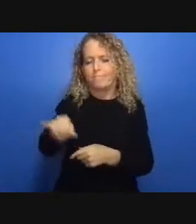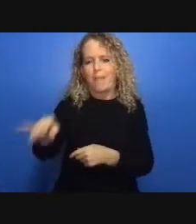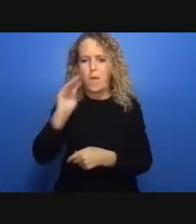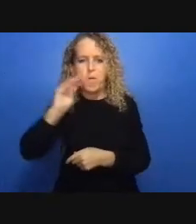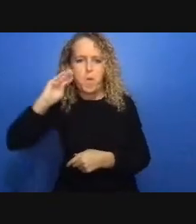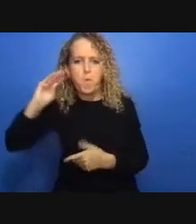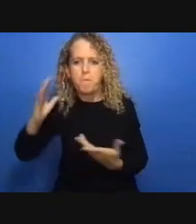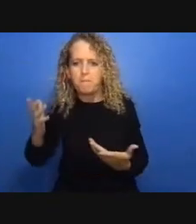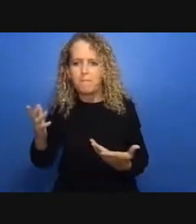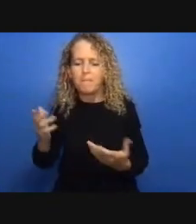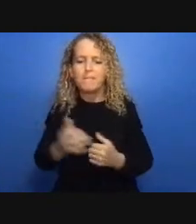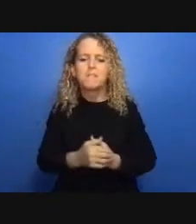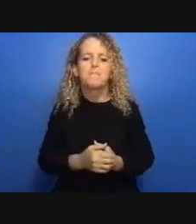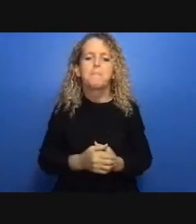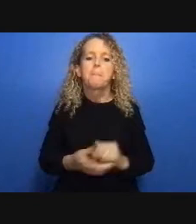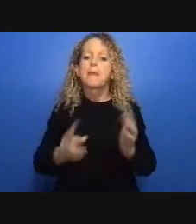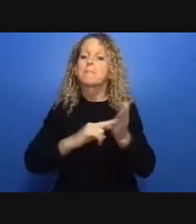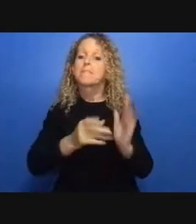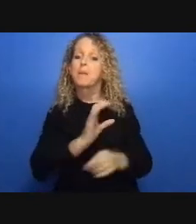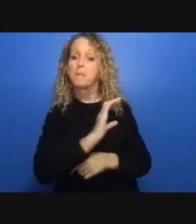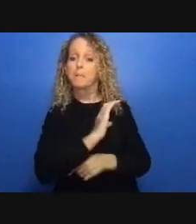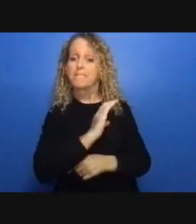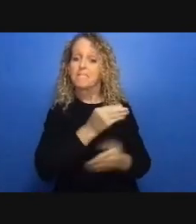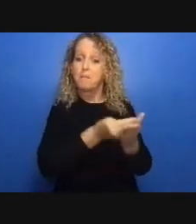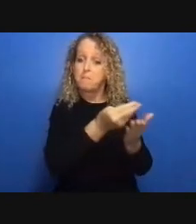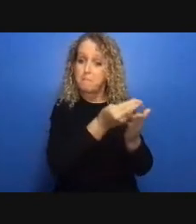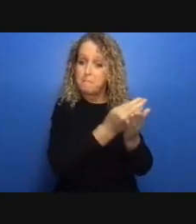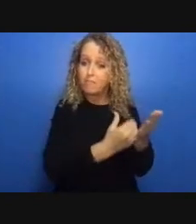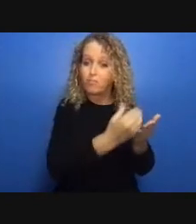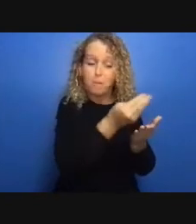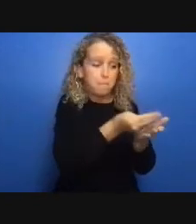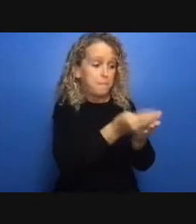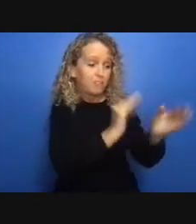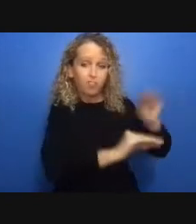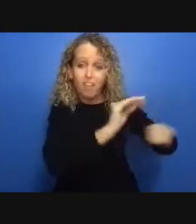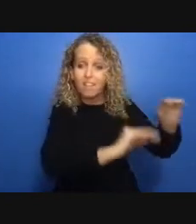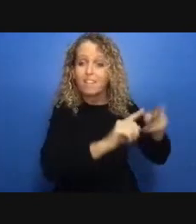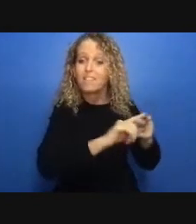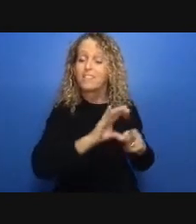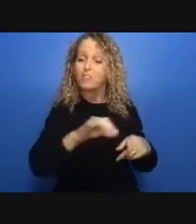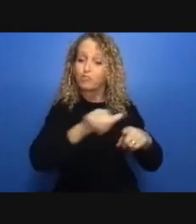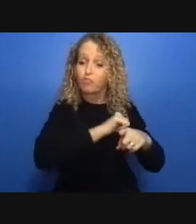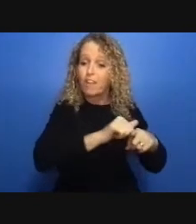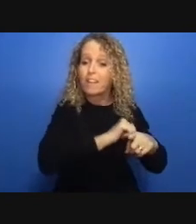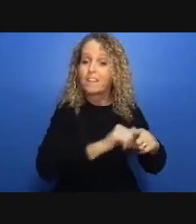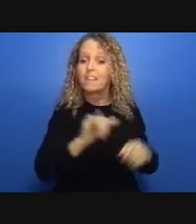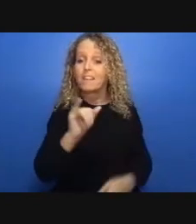with us tonight thank you so much for what you're going to share with us thanks for having me i'm